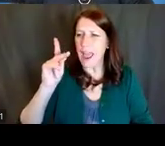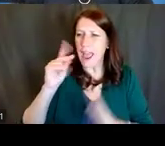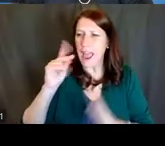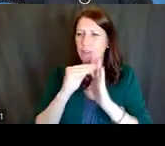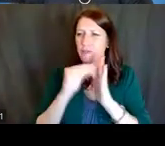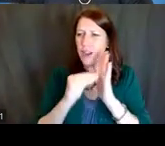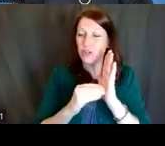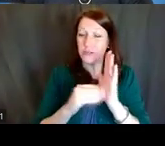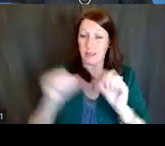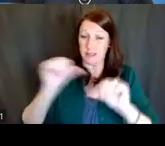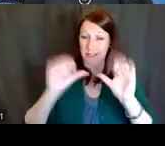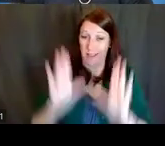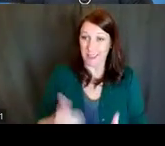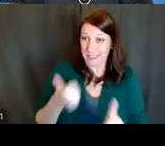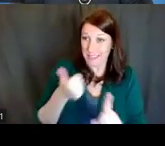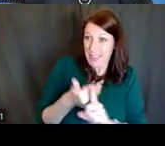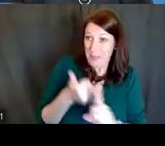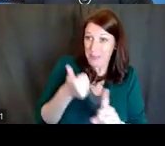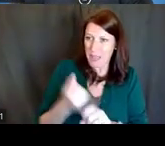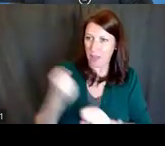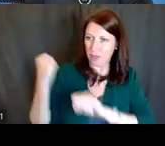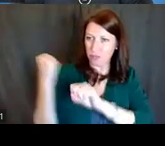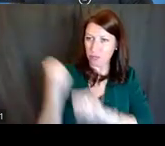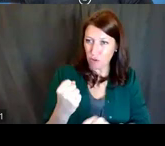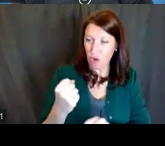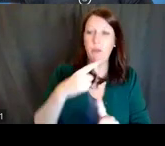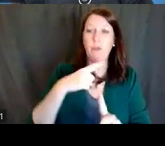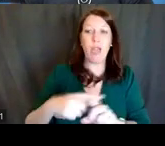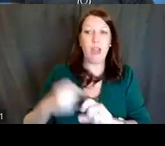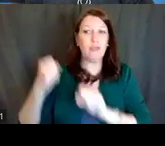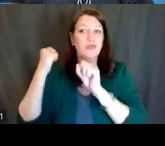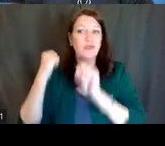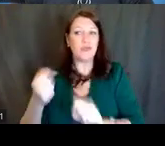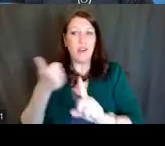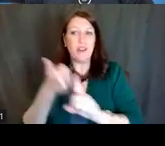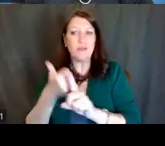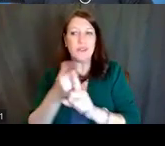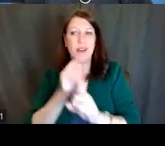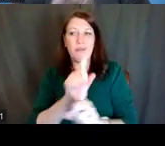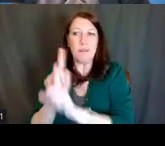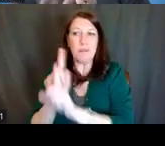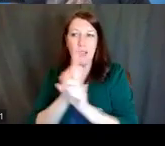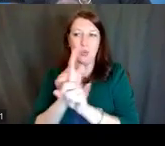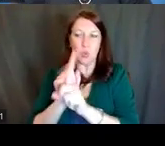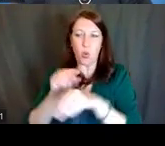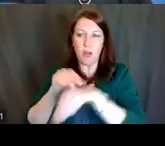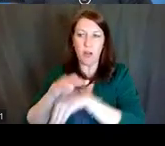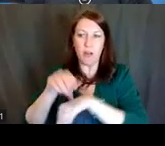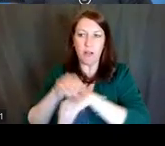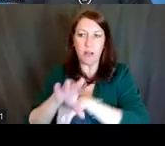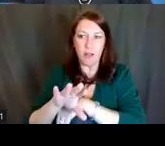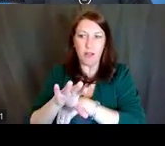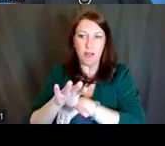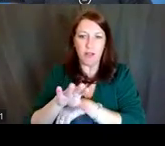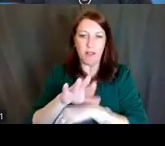they should also have very strong track records as mentors at the phase of the career development,